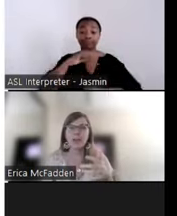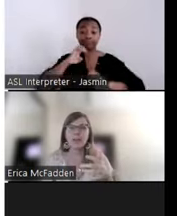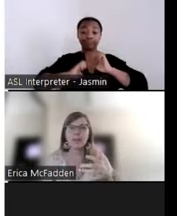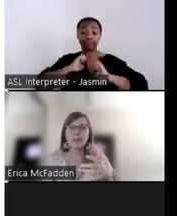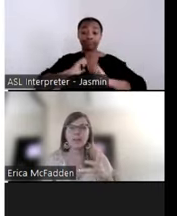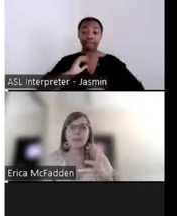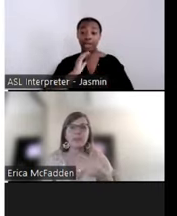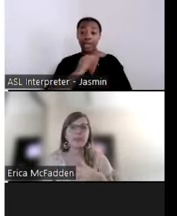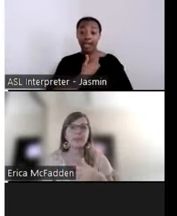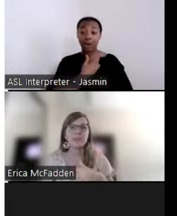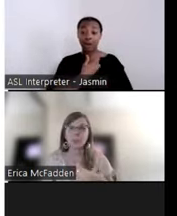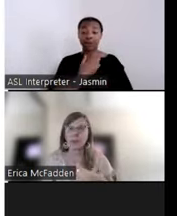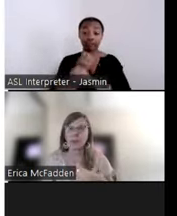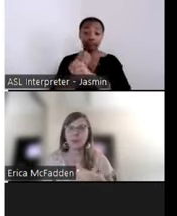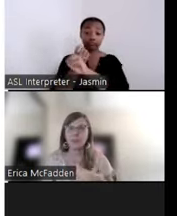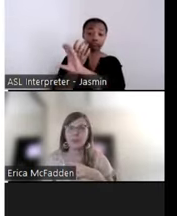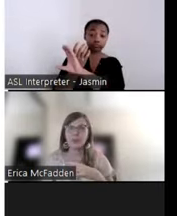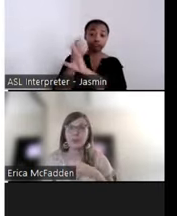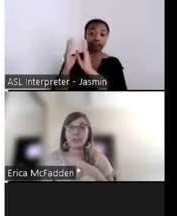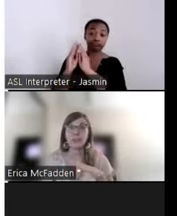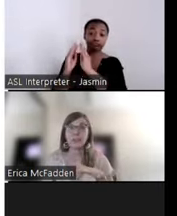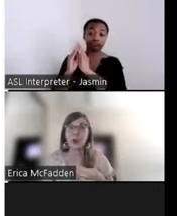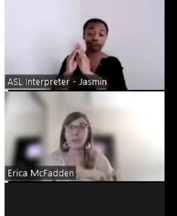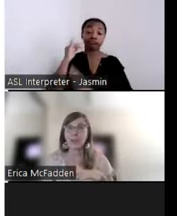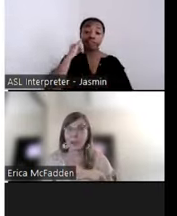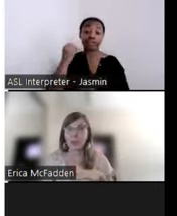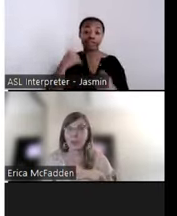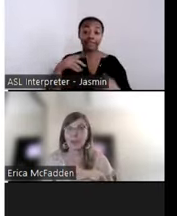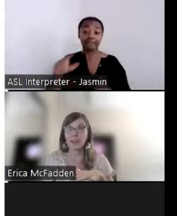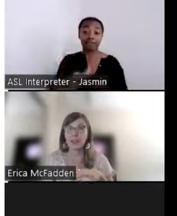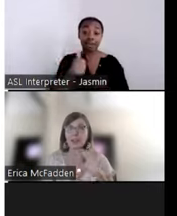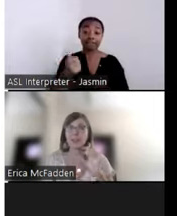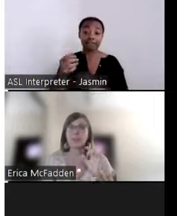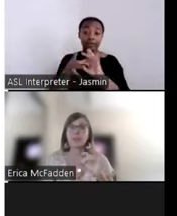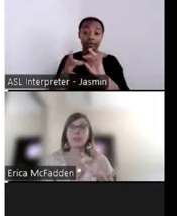comments, you can provide them as well. Just know we read all the comments and